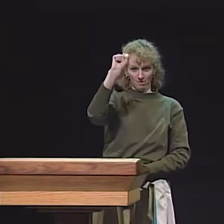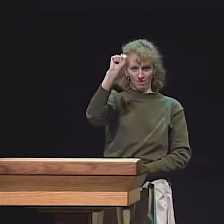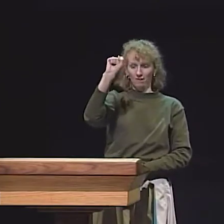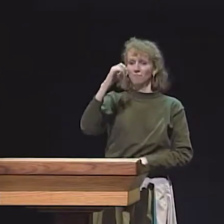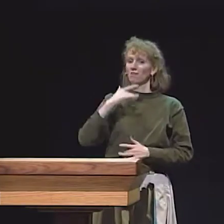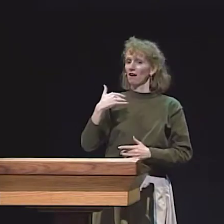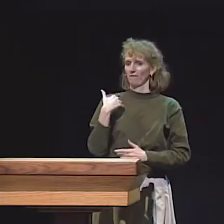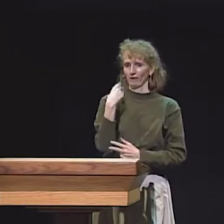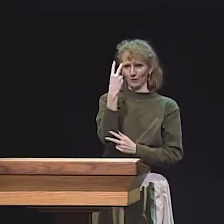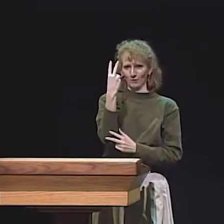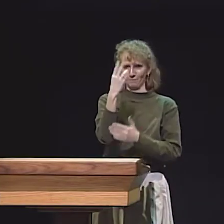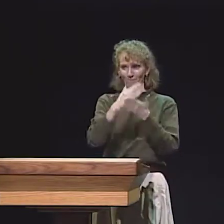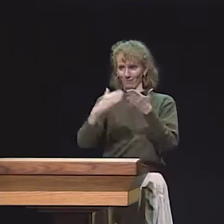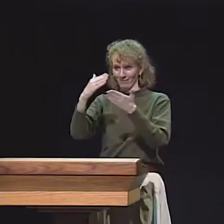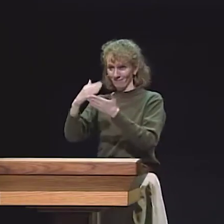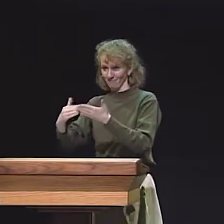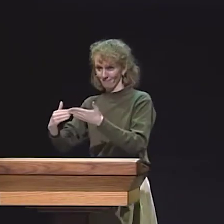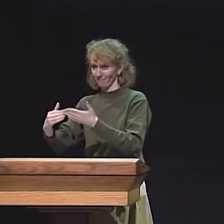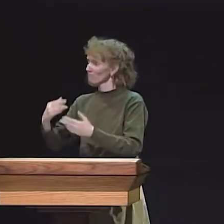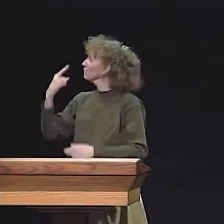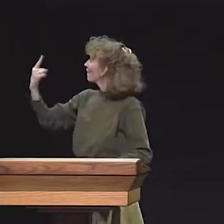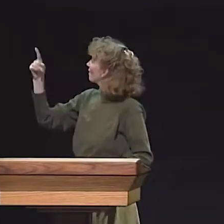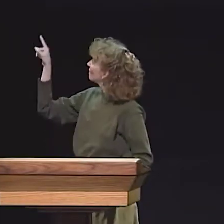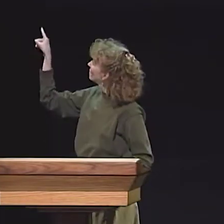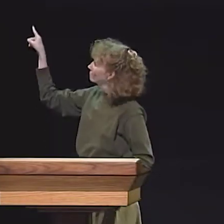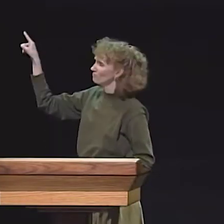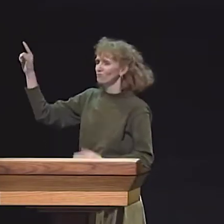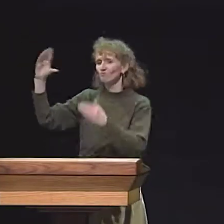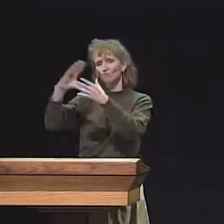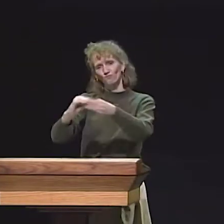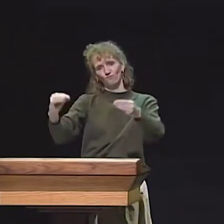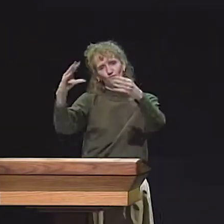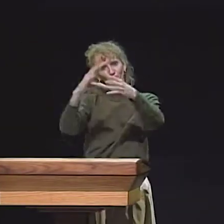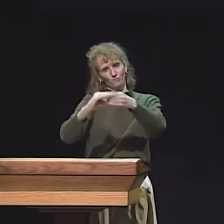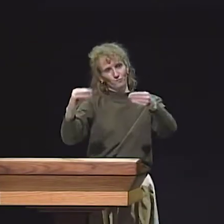THE ONE ON THE LEFT, "FABLES," HAS TWO PARTS.